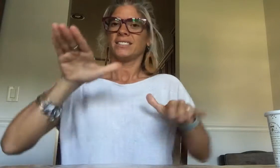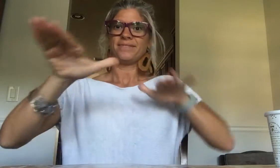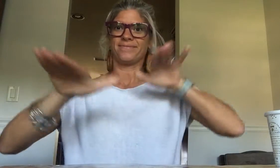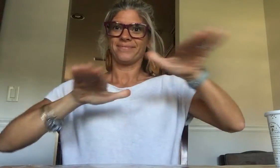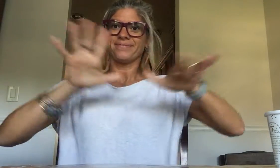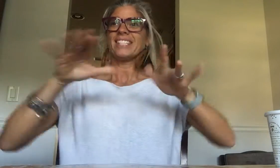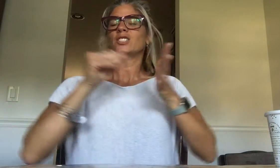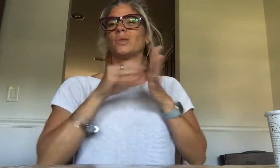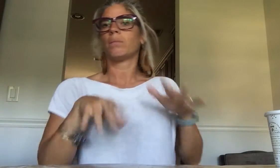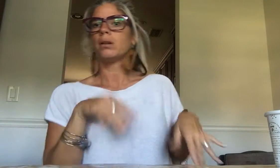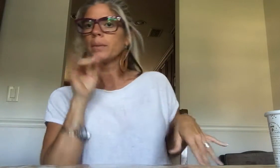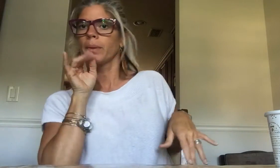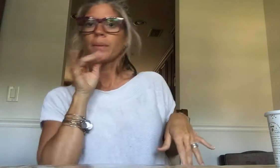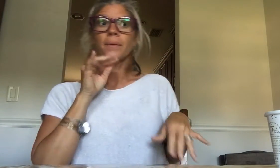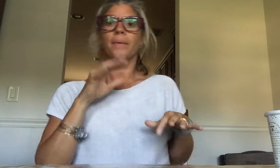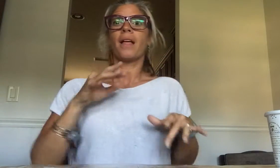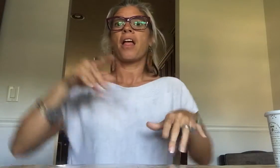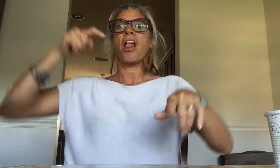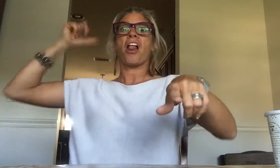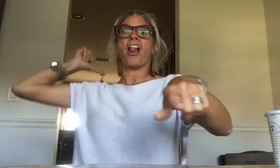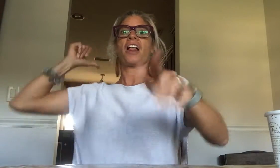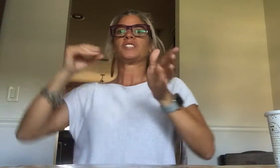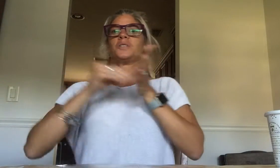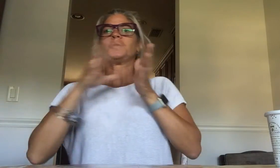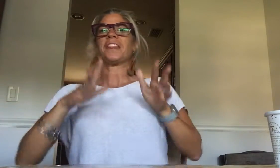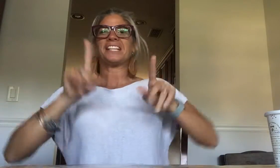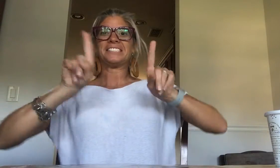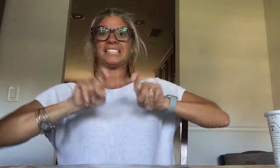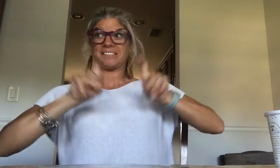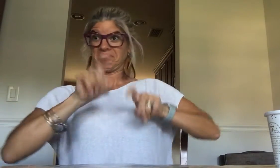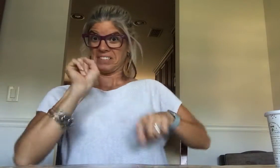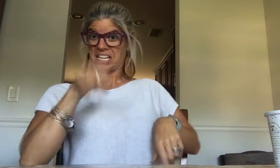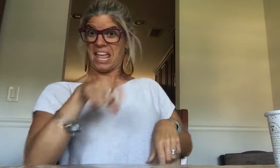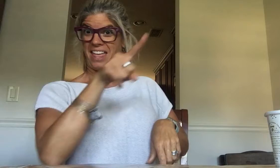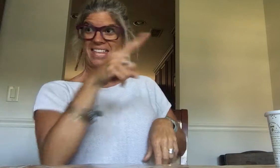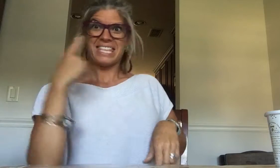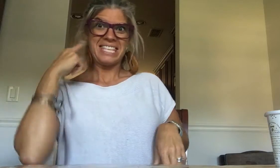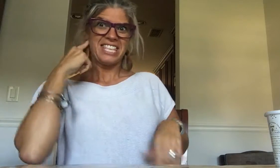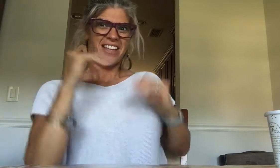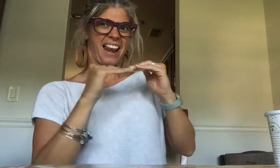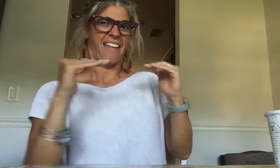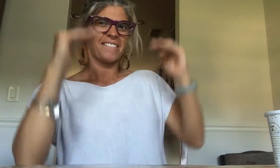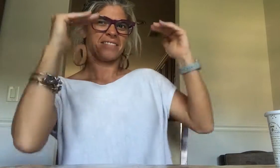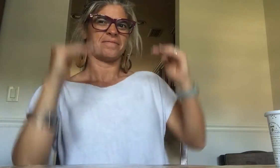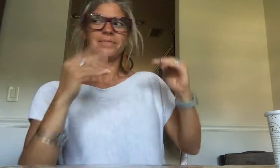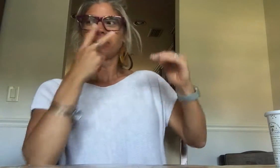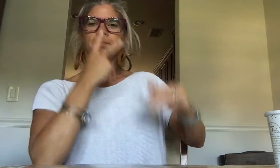I had to keep reproving them. Students in the back even tested my hearing level